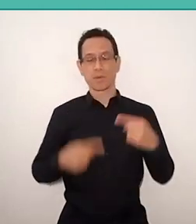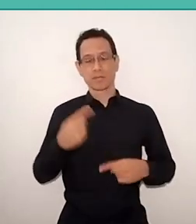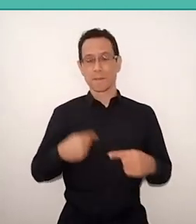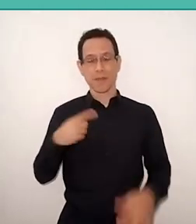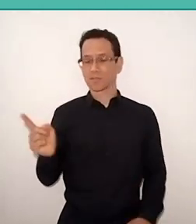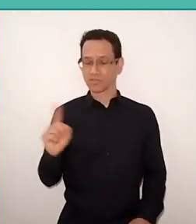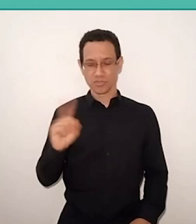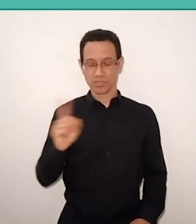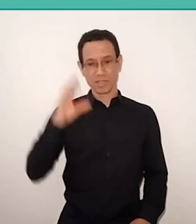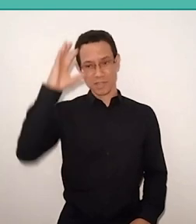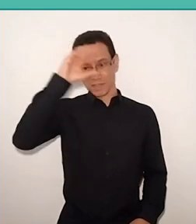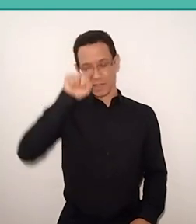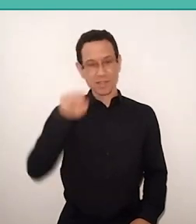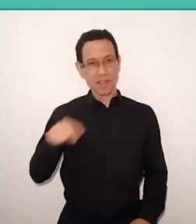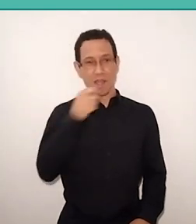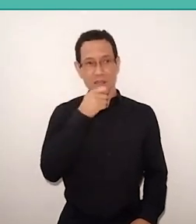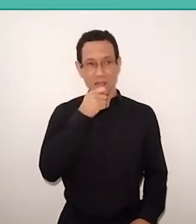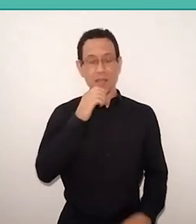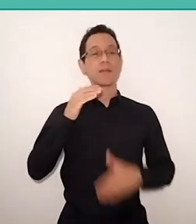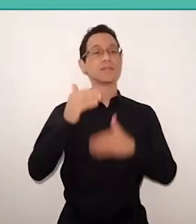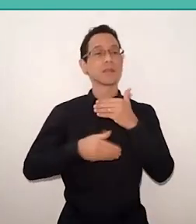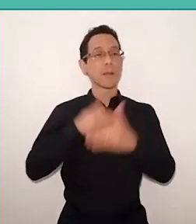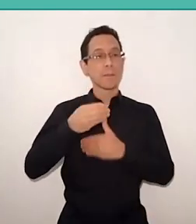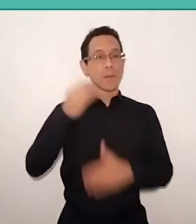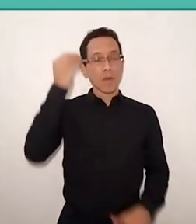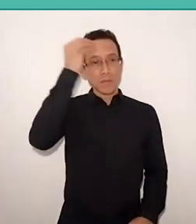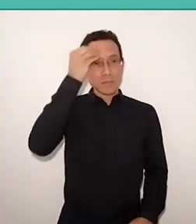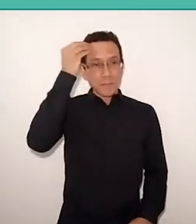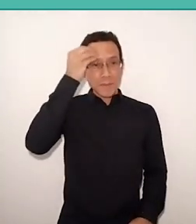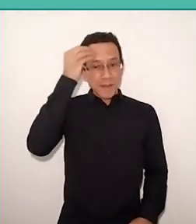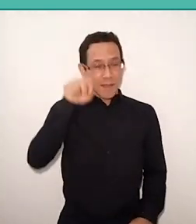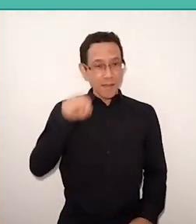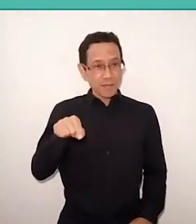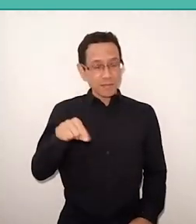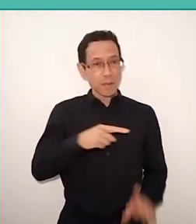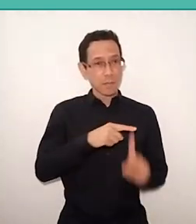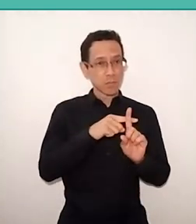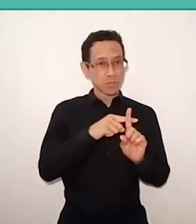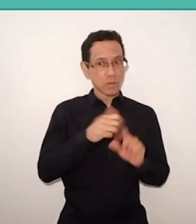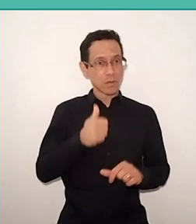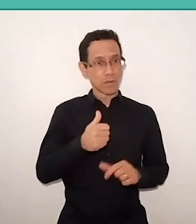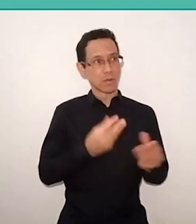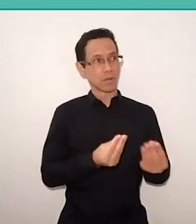when he went through the experience positive and negative to have the toast and of not having the freebie.